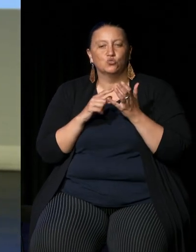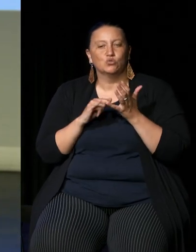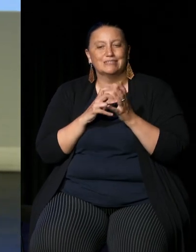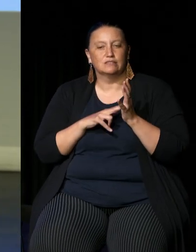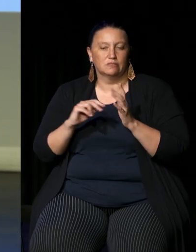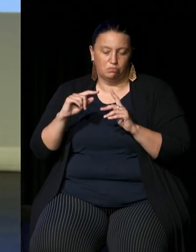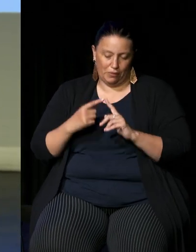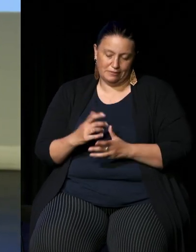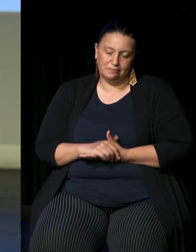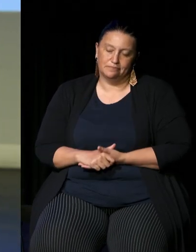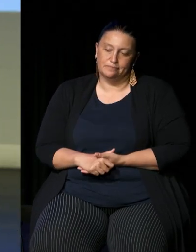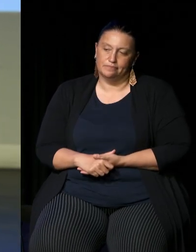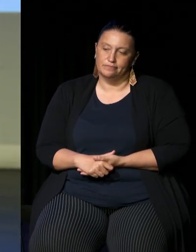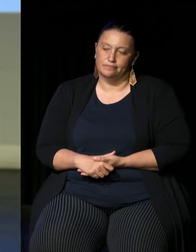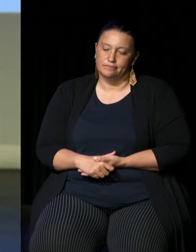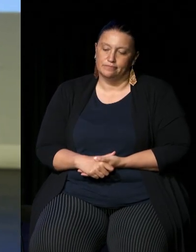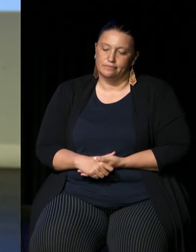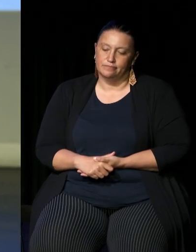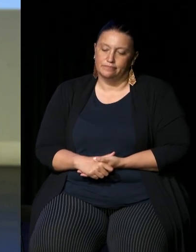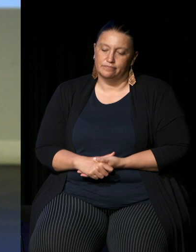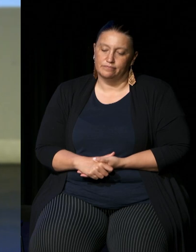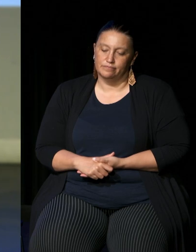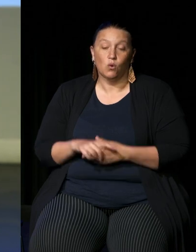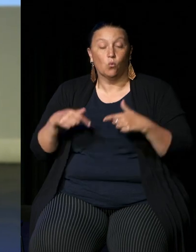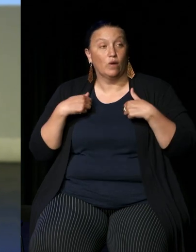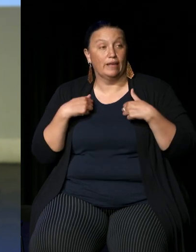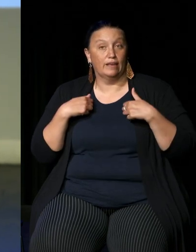even further if as decision makers it means we have to take a little extra